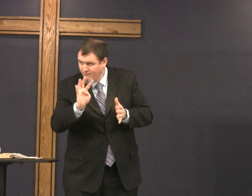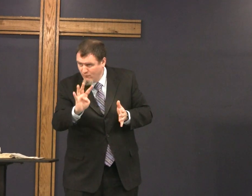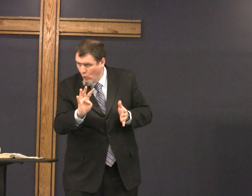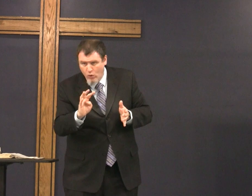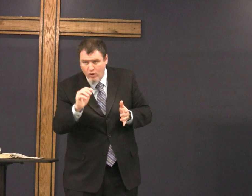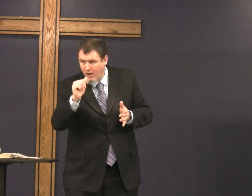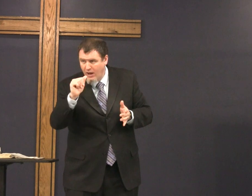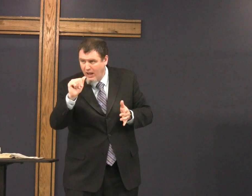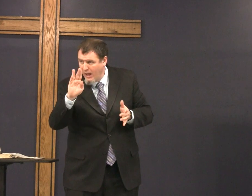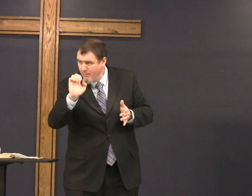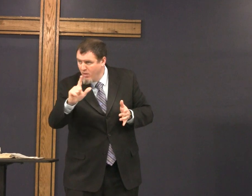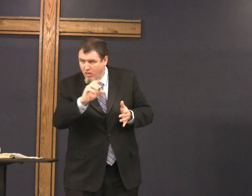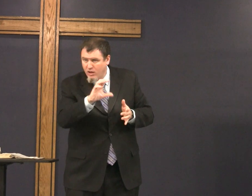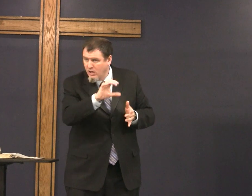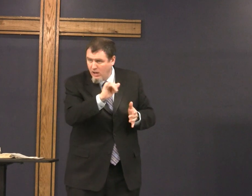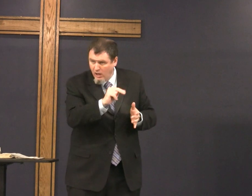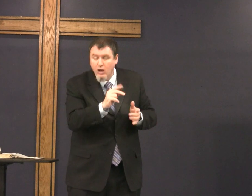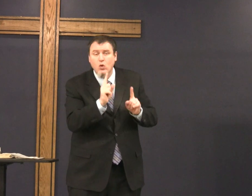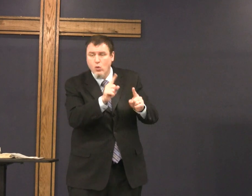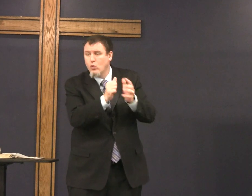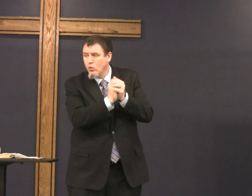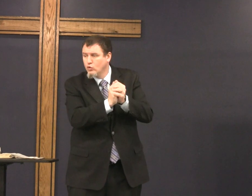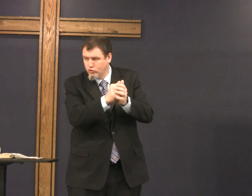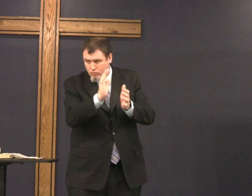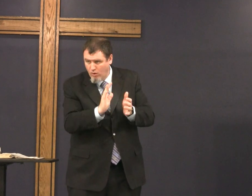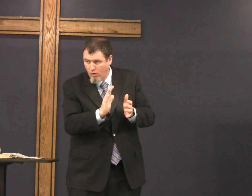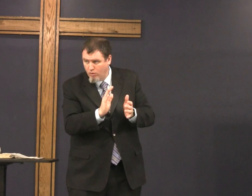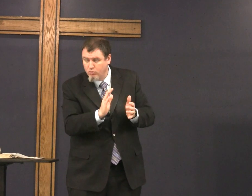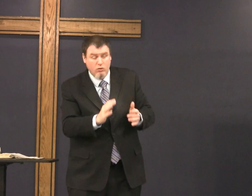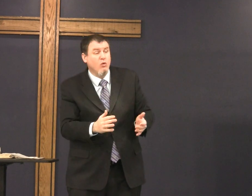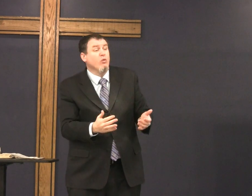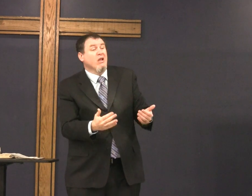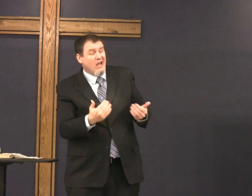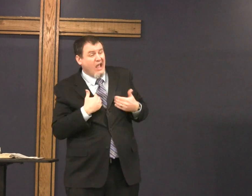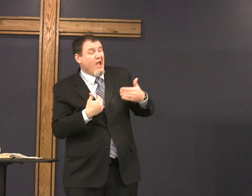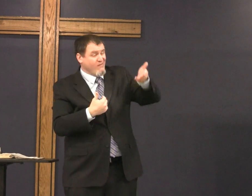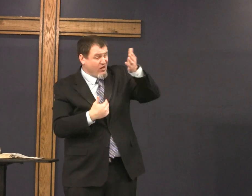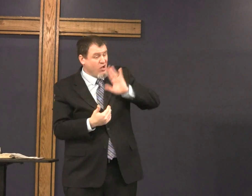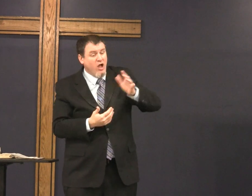in the Book of Genesis with Abel and Cain they went to worship God